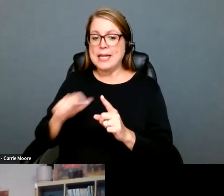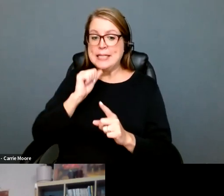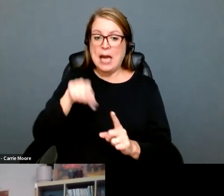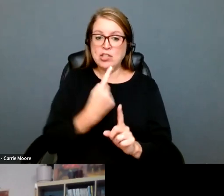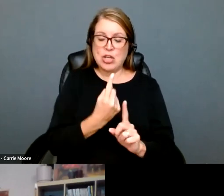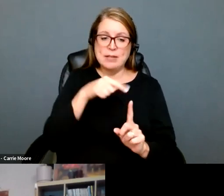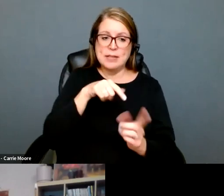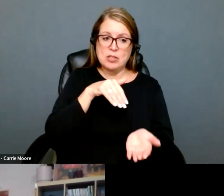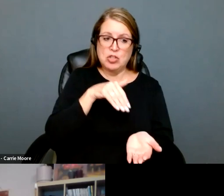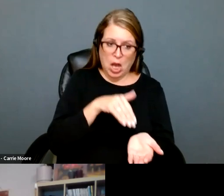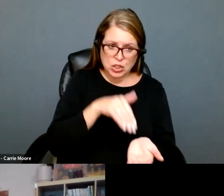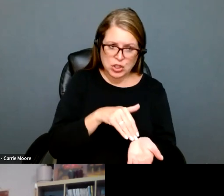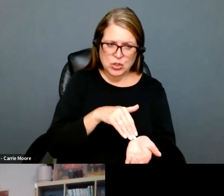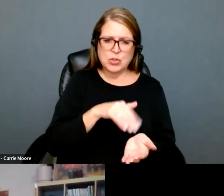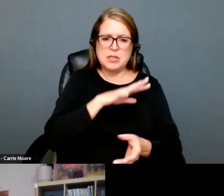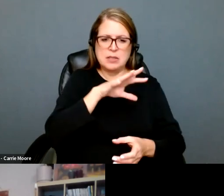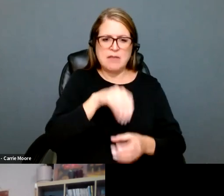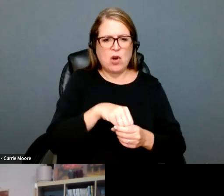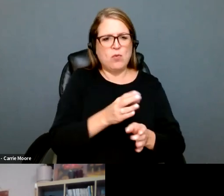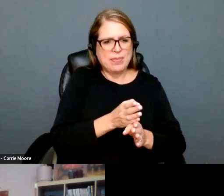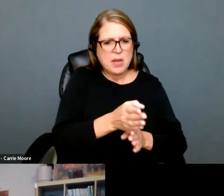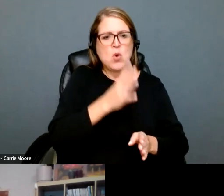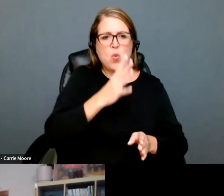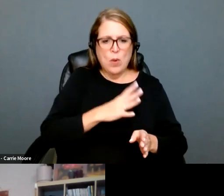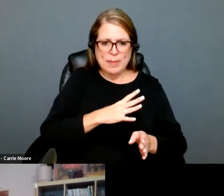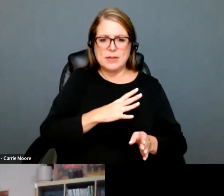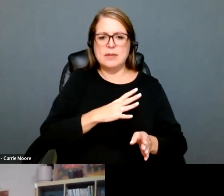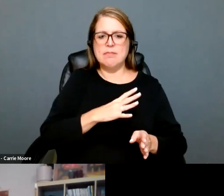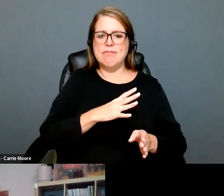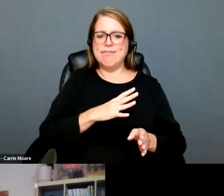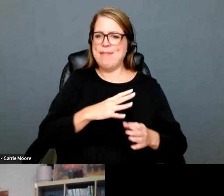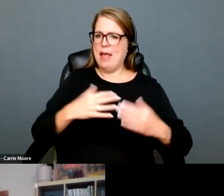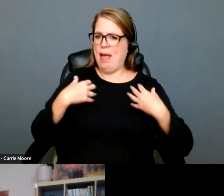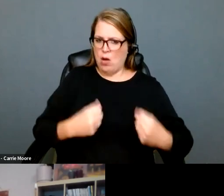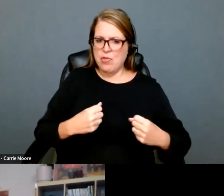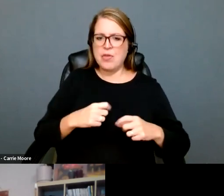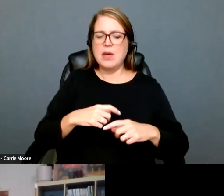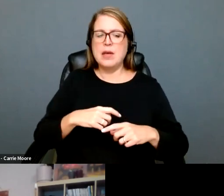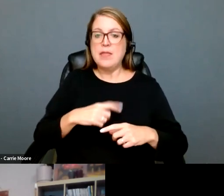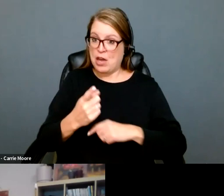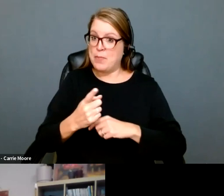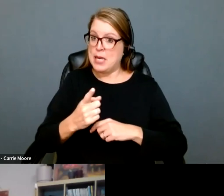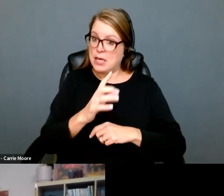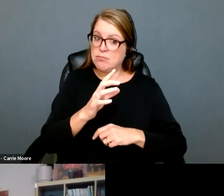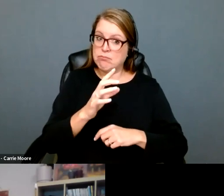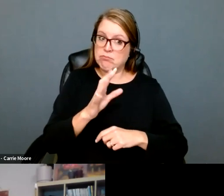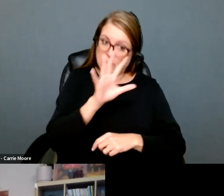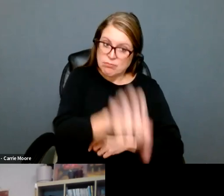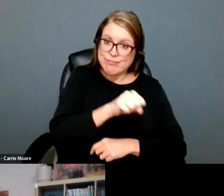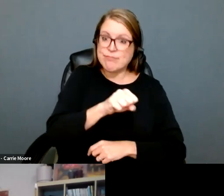other states it's not just going to be medical providers who are prosecuted. You know, we have someone who is likely